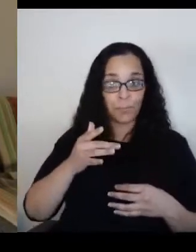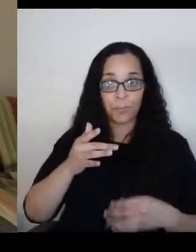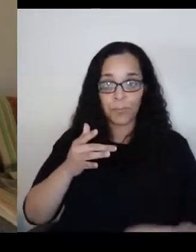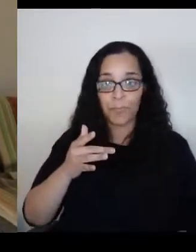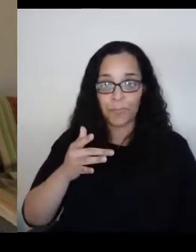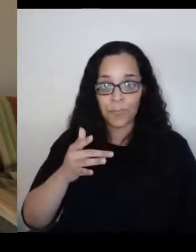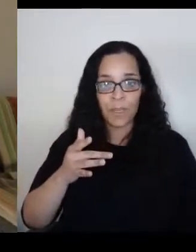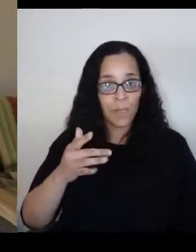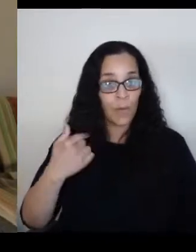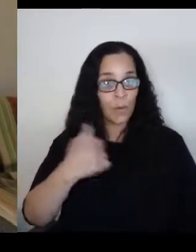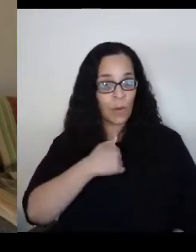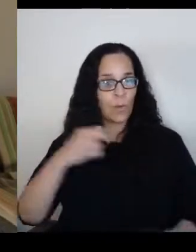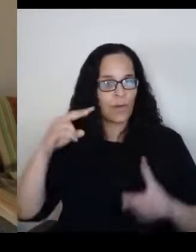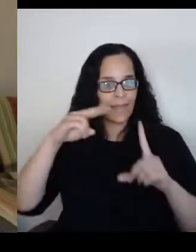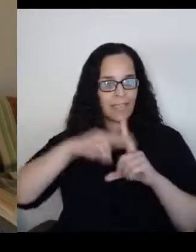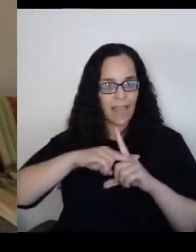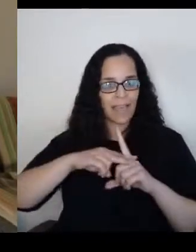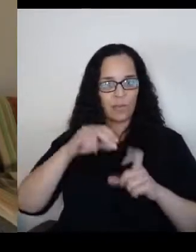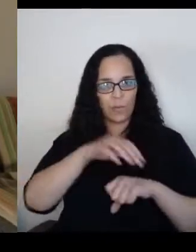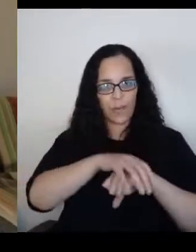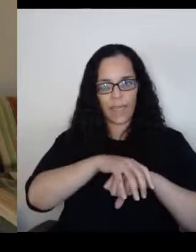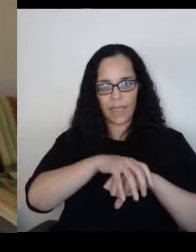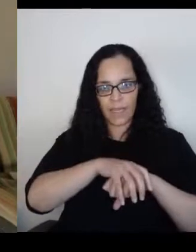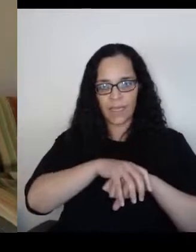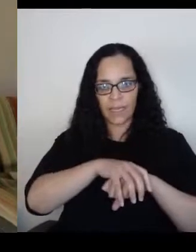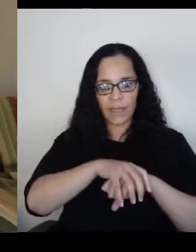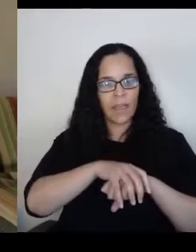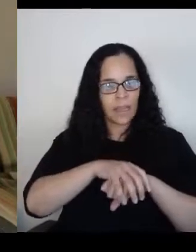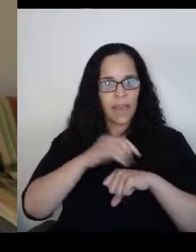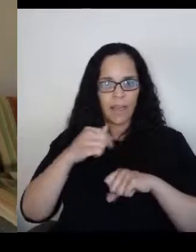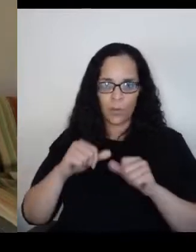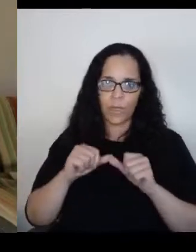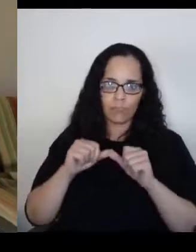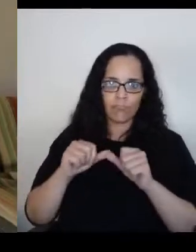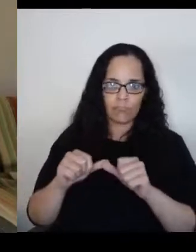to England where we spent eight months.